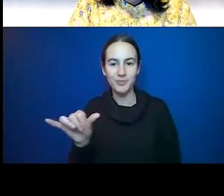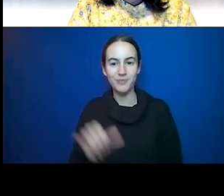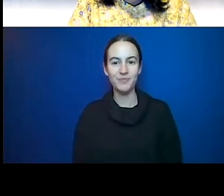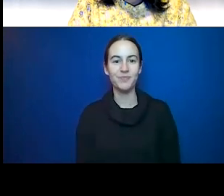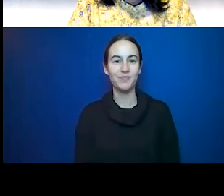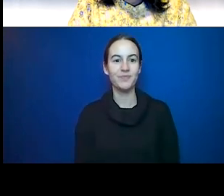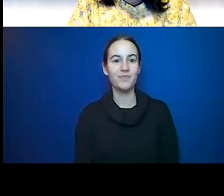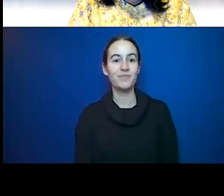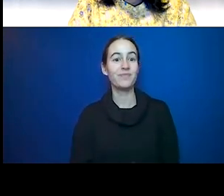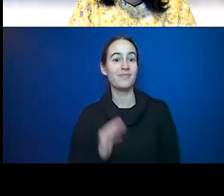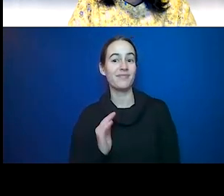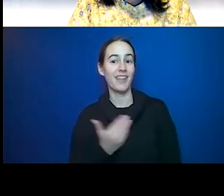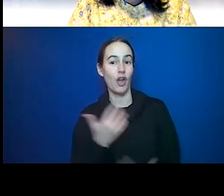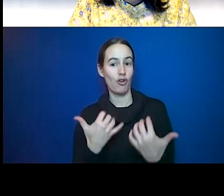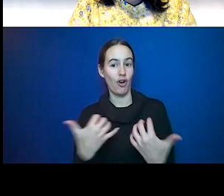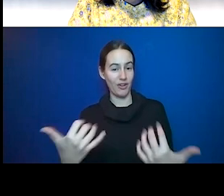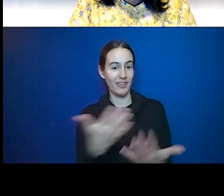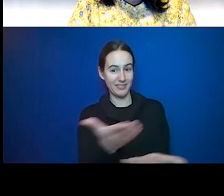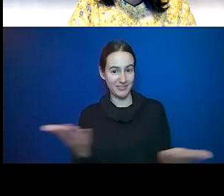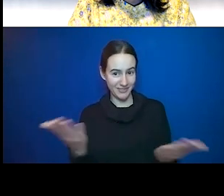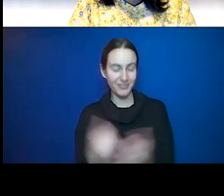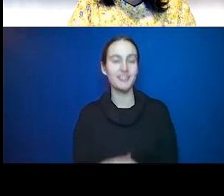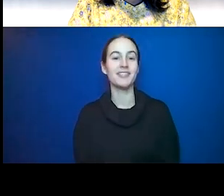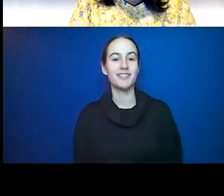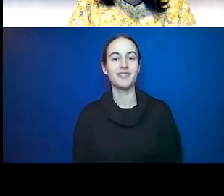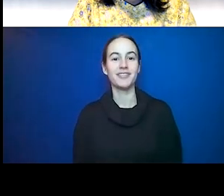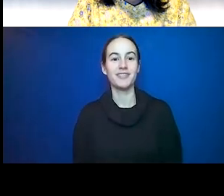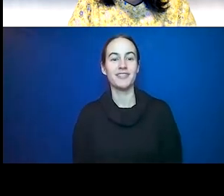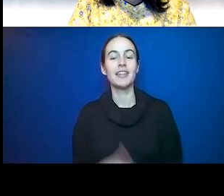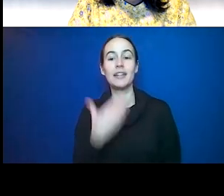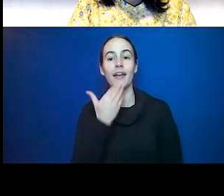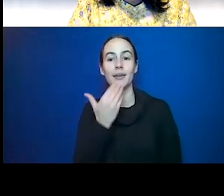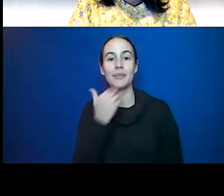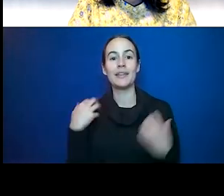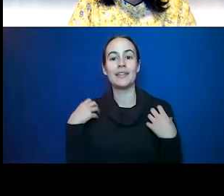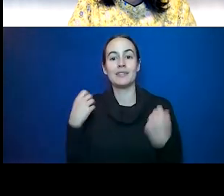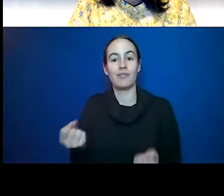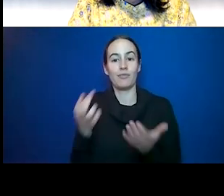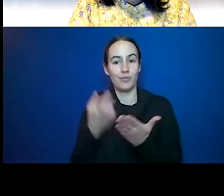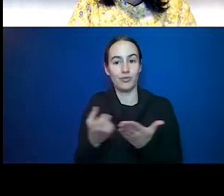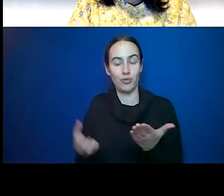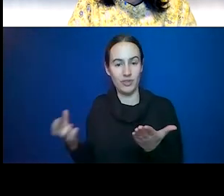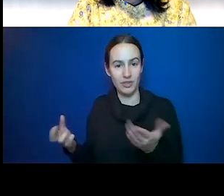evening, that the diabetes health resources are available on the women's health awareness